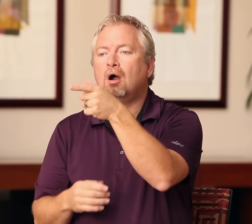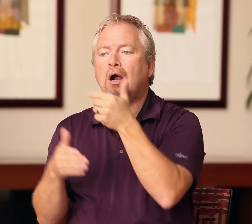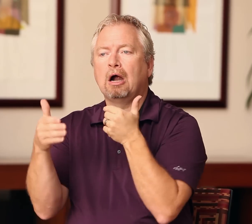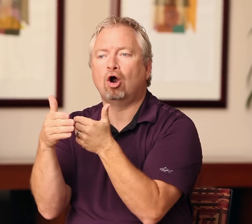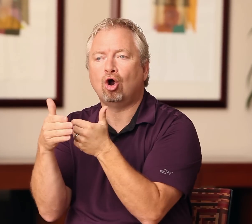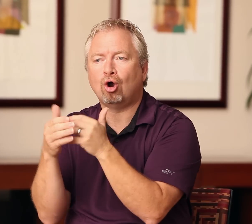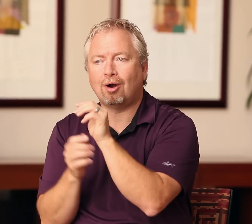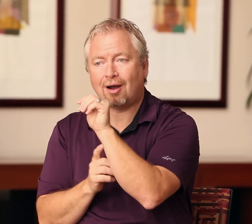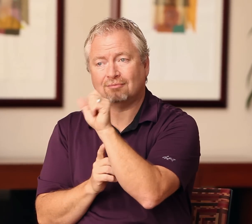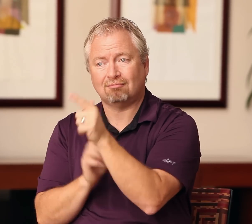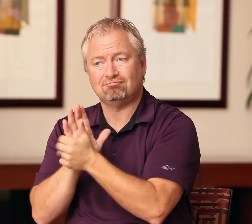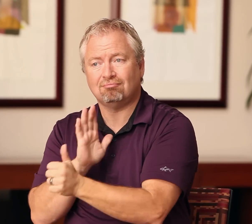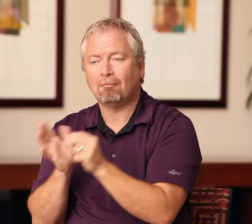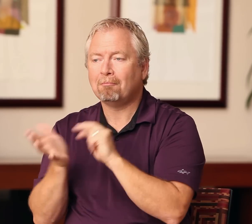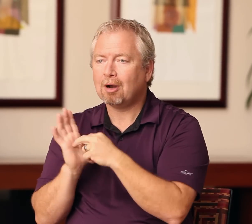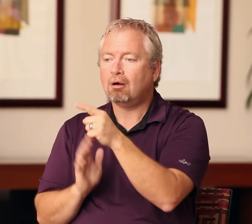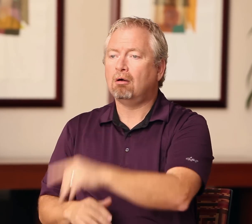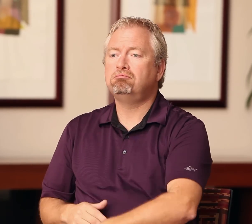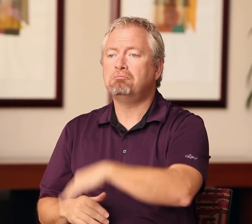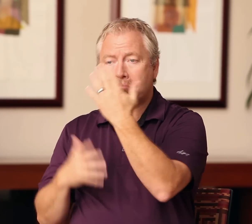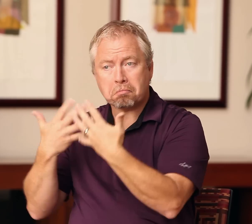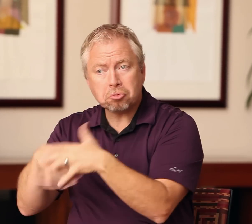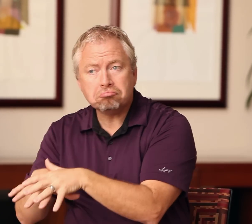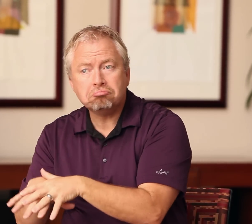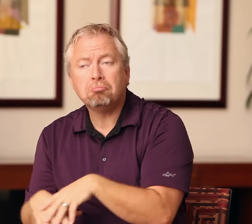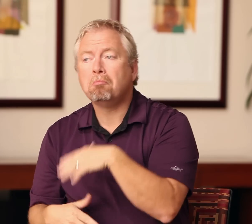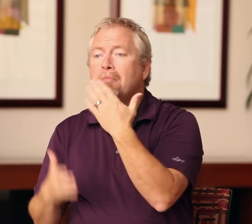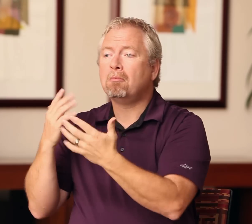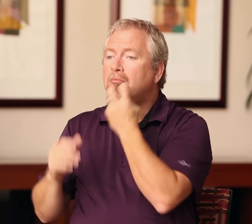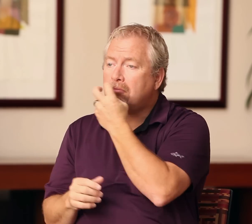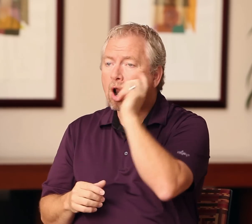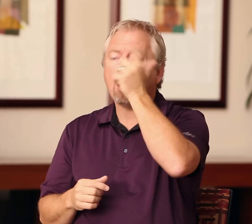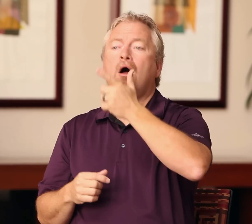They have this desire, this ability already built in, so they are ready to become DIs.